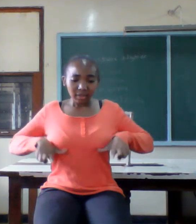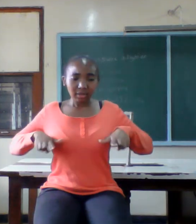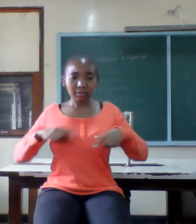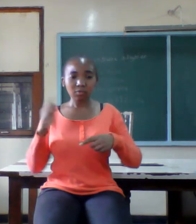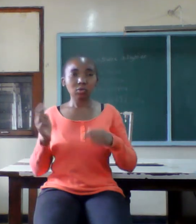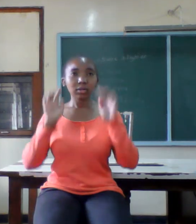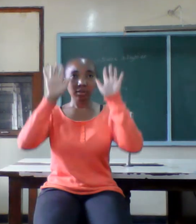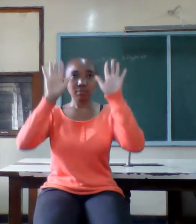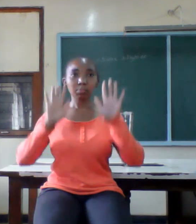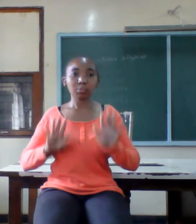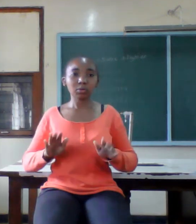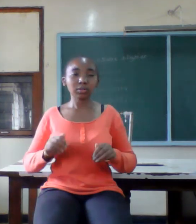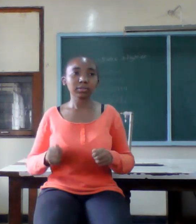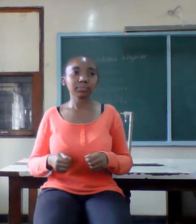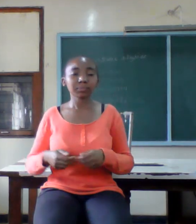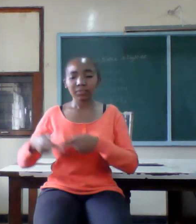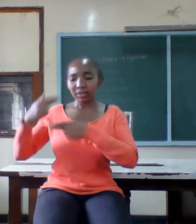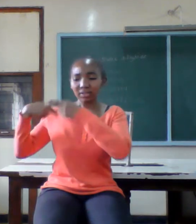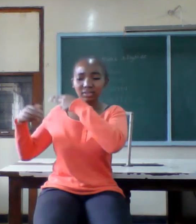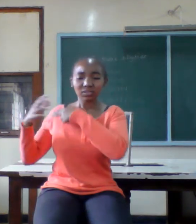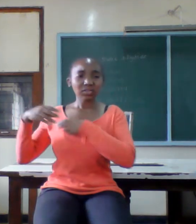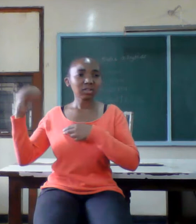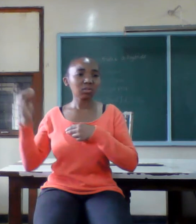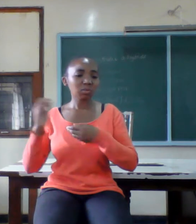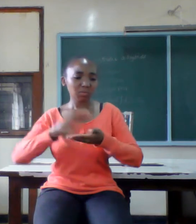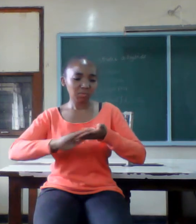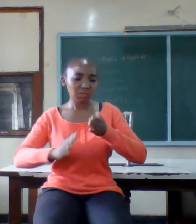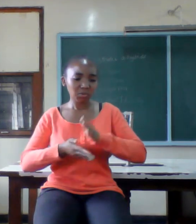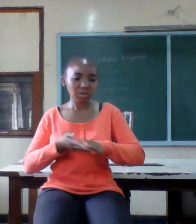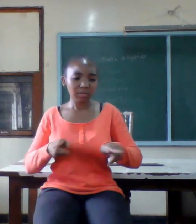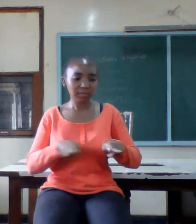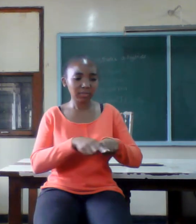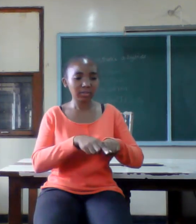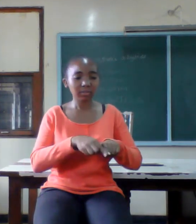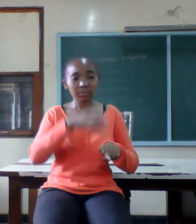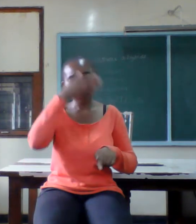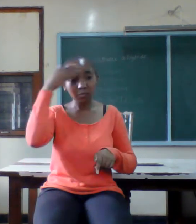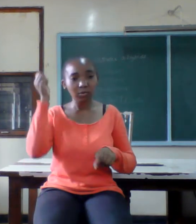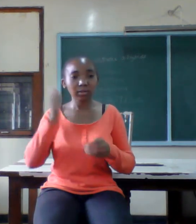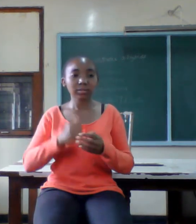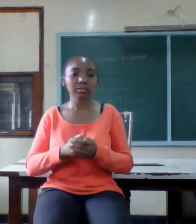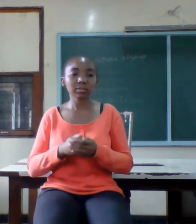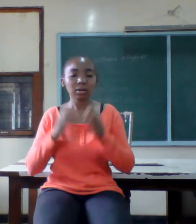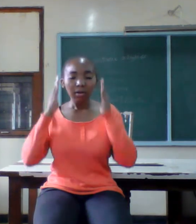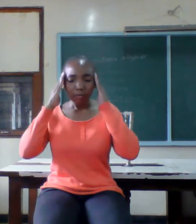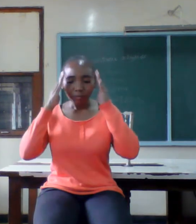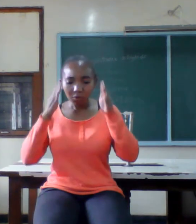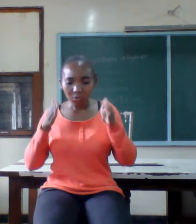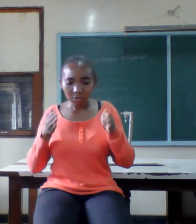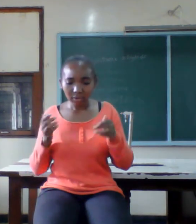all things have passed away forgive and forget focus on the present and the future